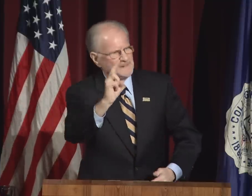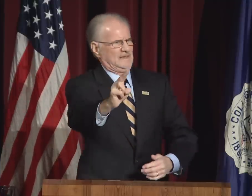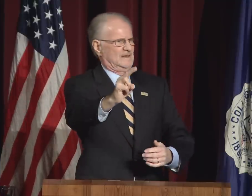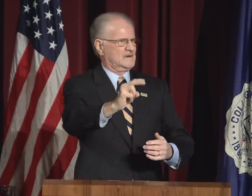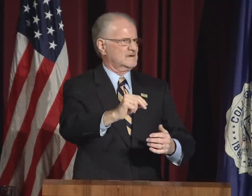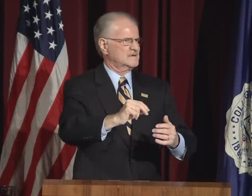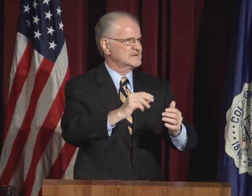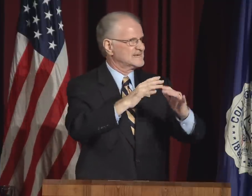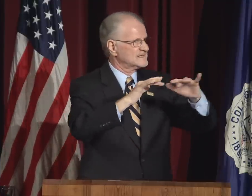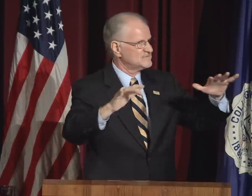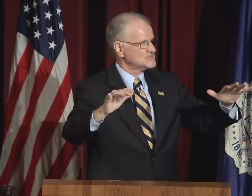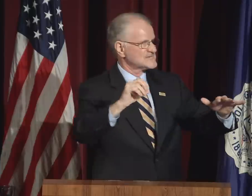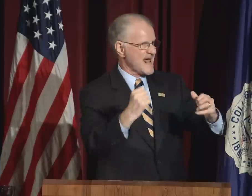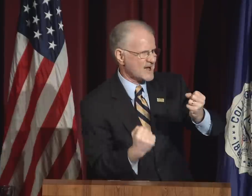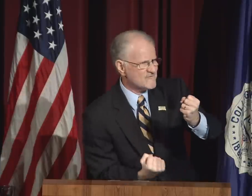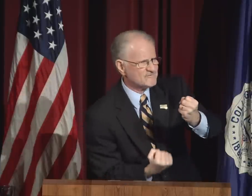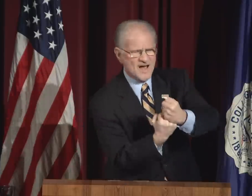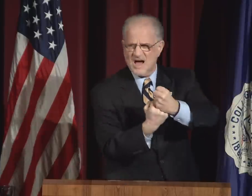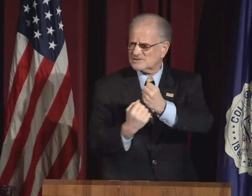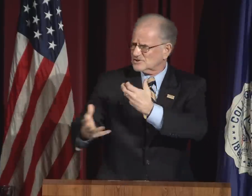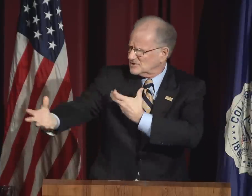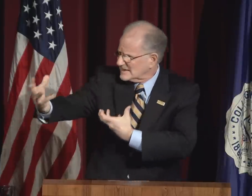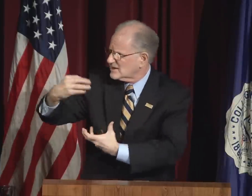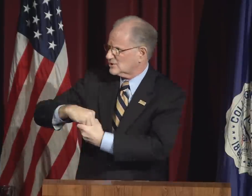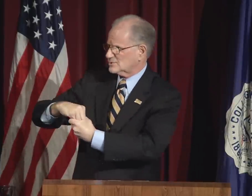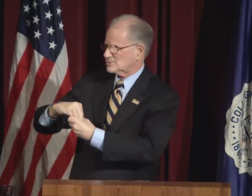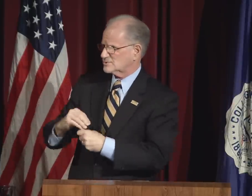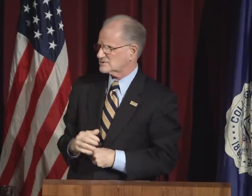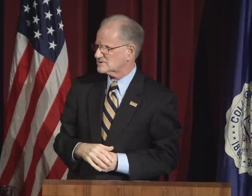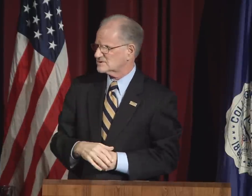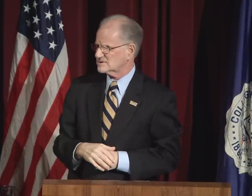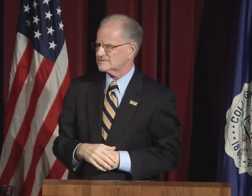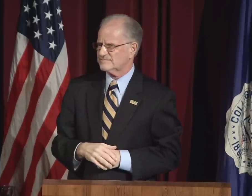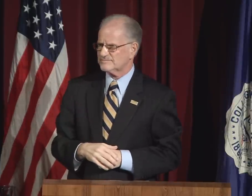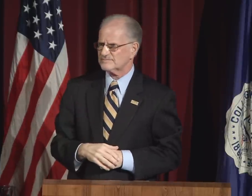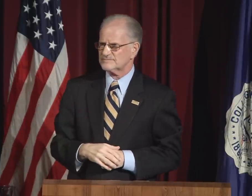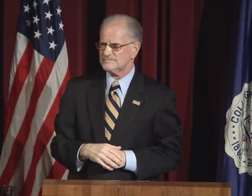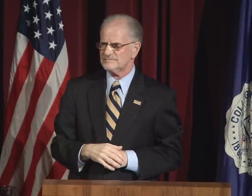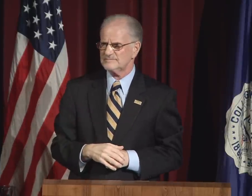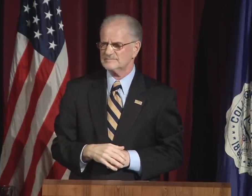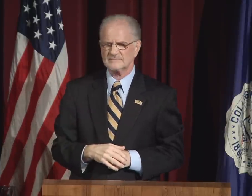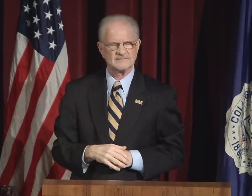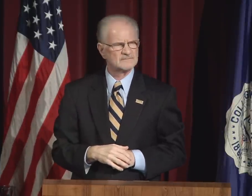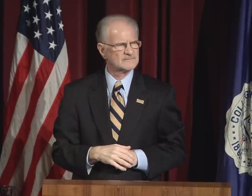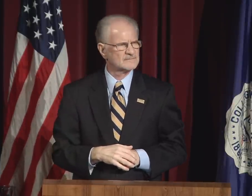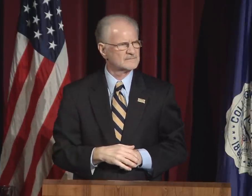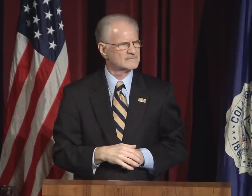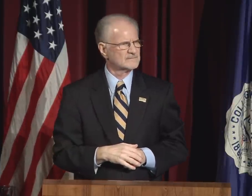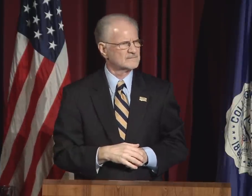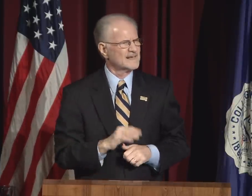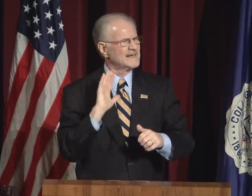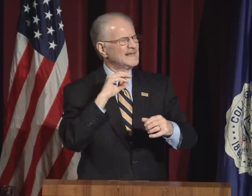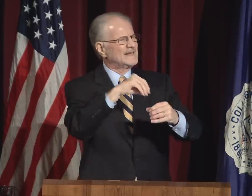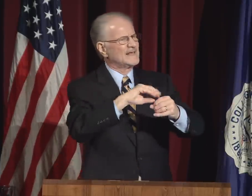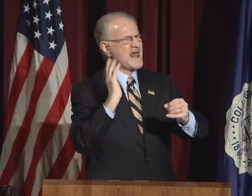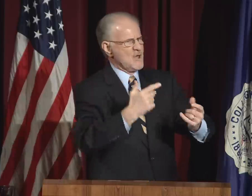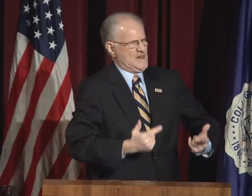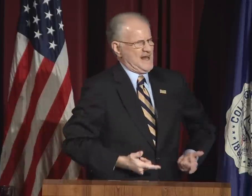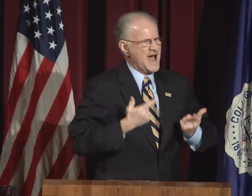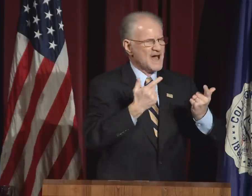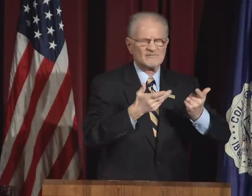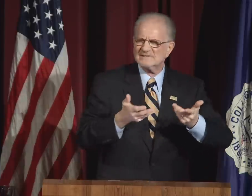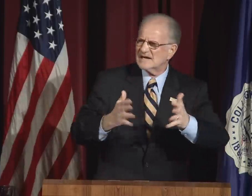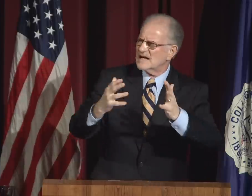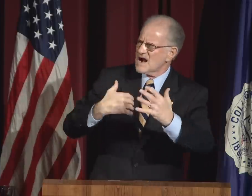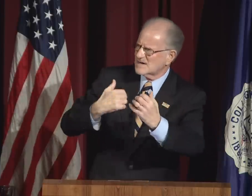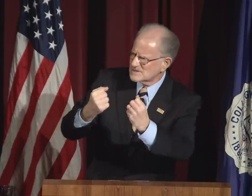3. We know we must respect diversity and foster inclusion.